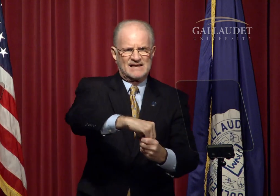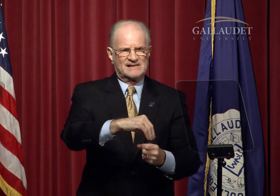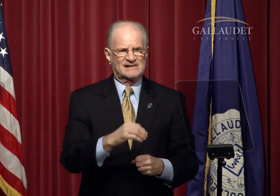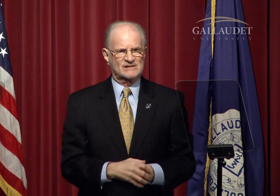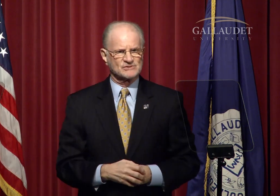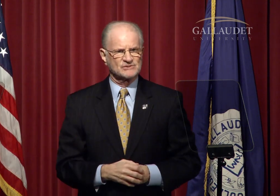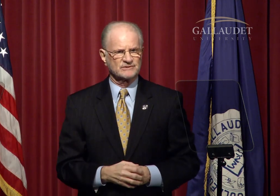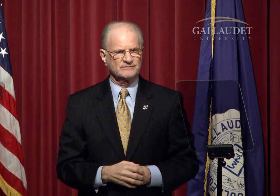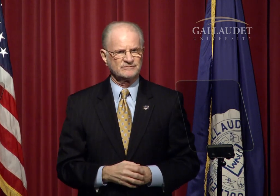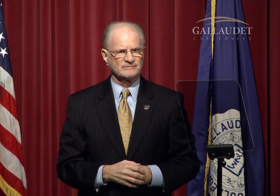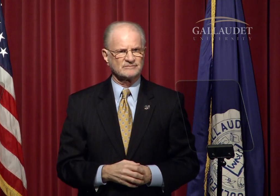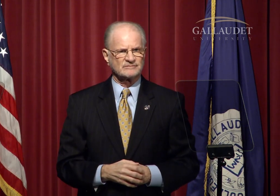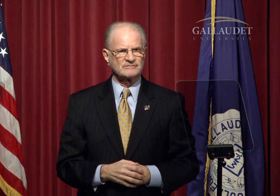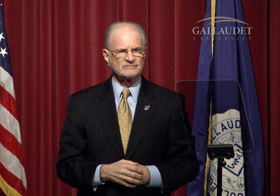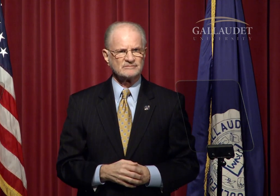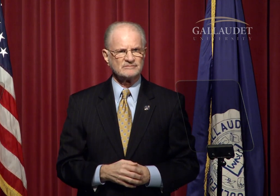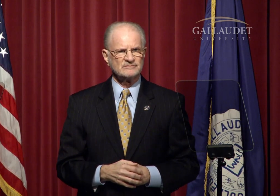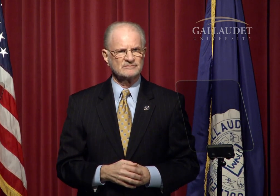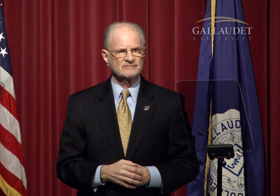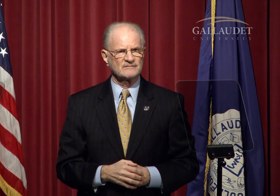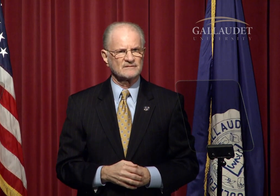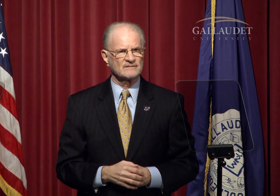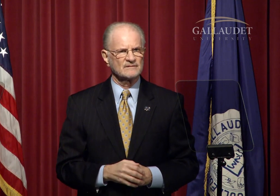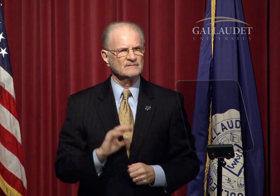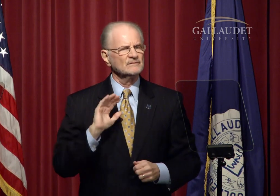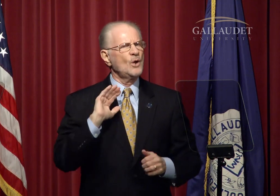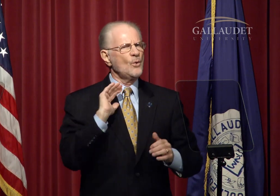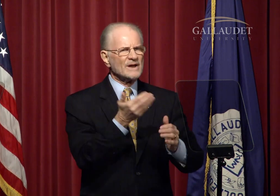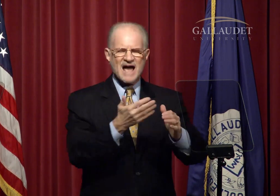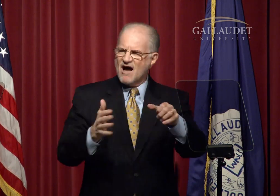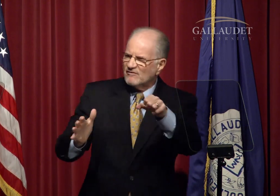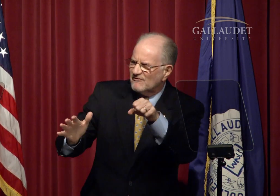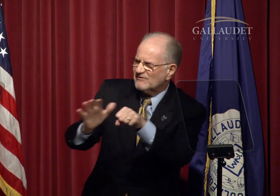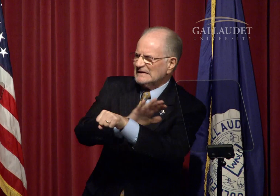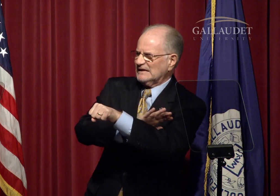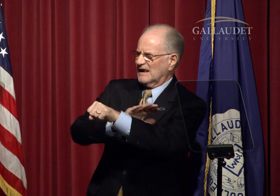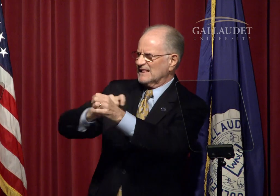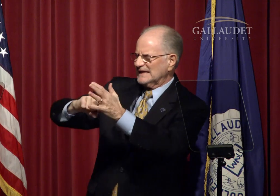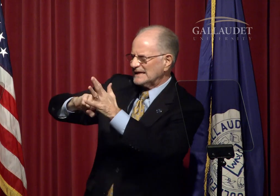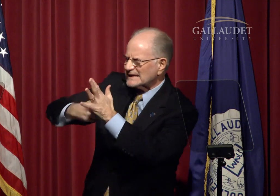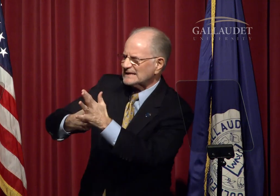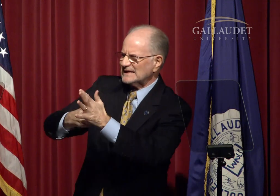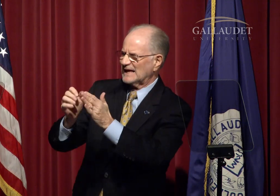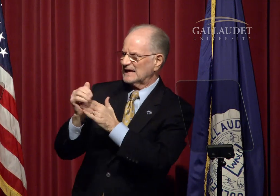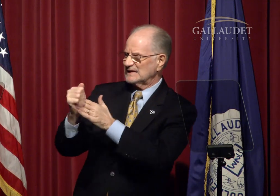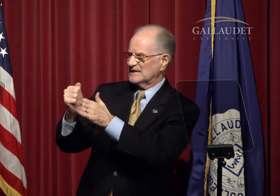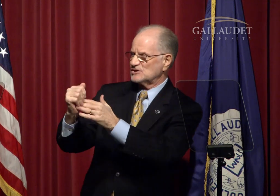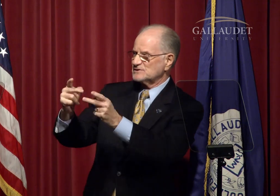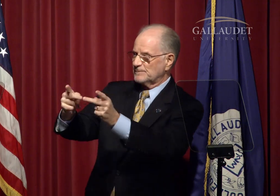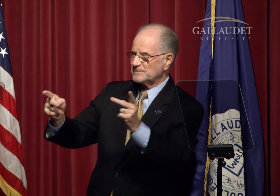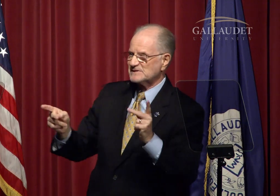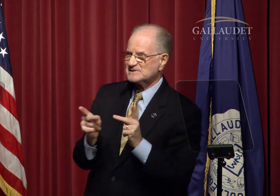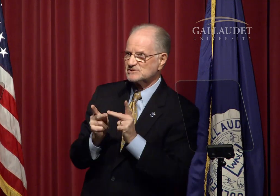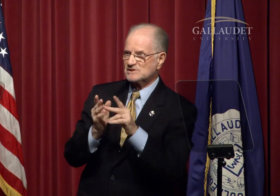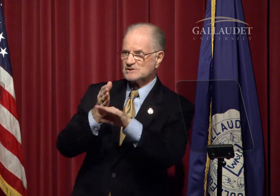can be engaged. We have filled key Leadership positions